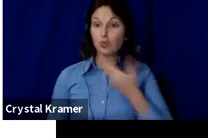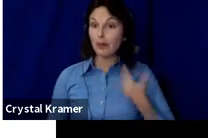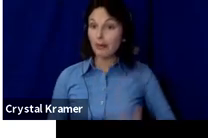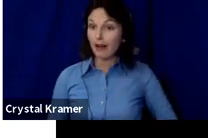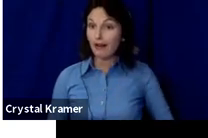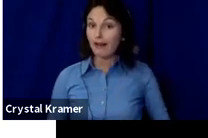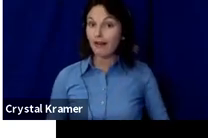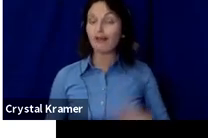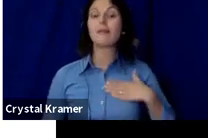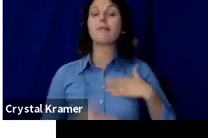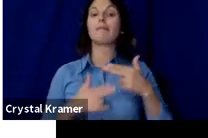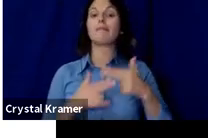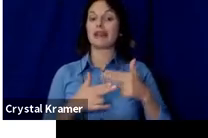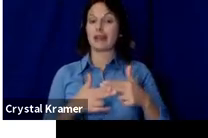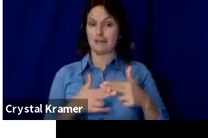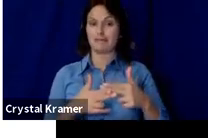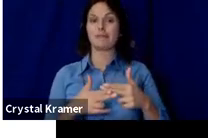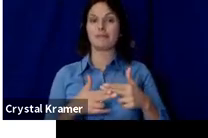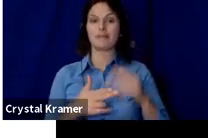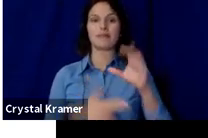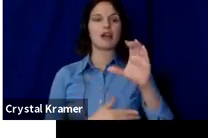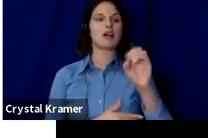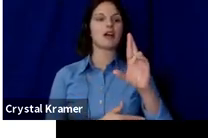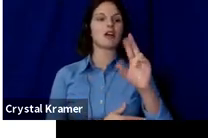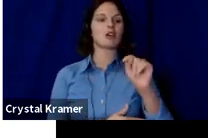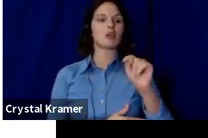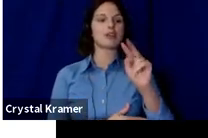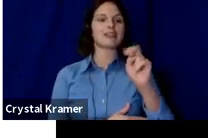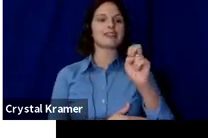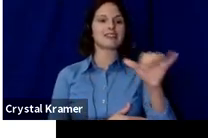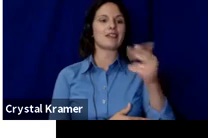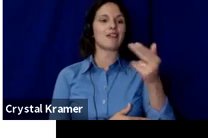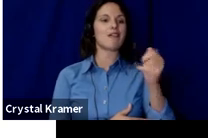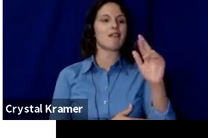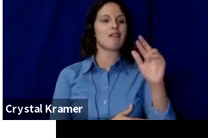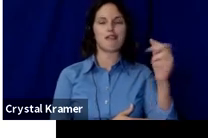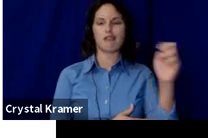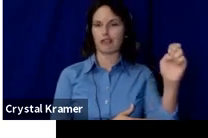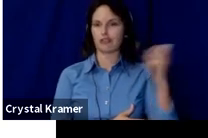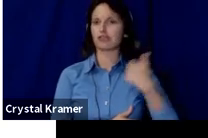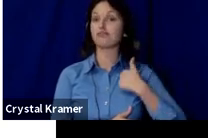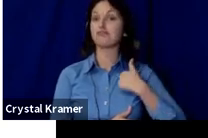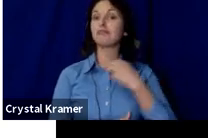My name is Courtney Harge, and like I said, I am the Member Advisor for Fractured Atlas